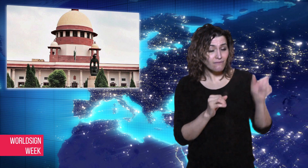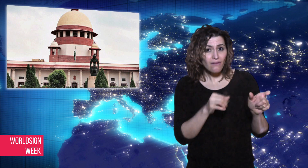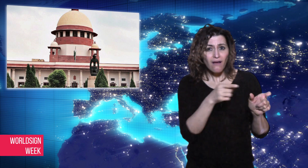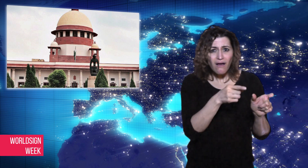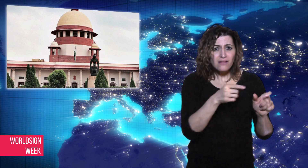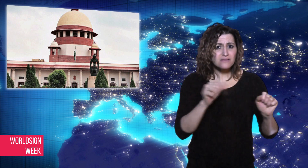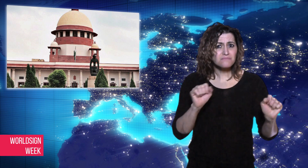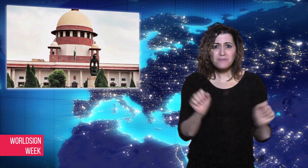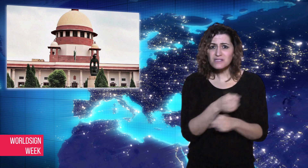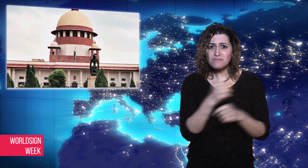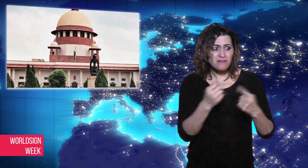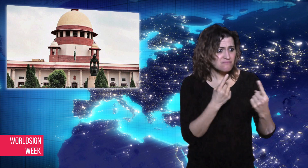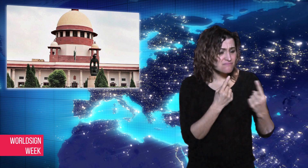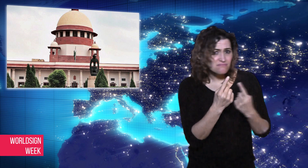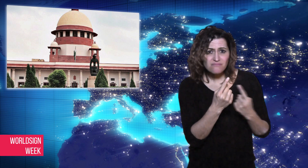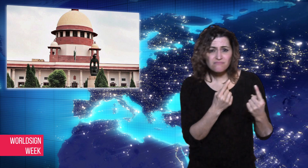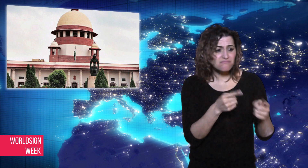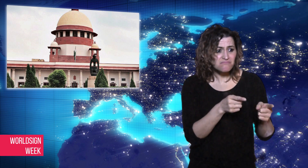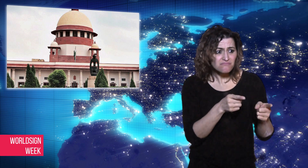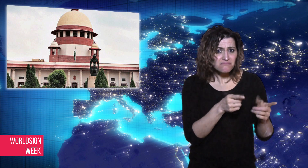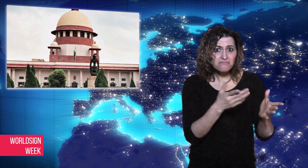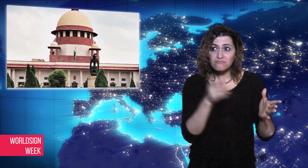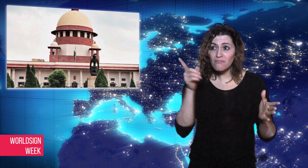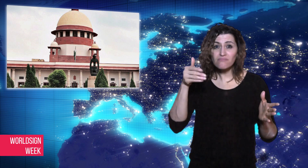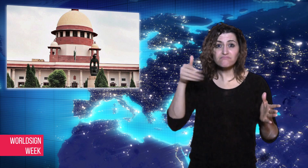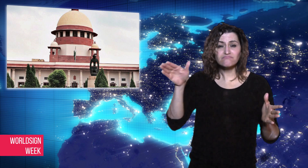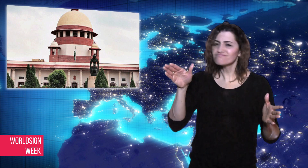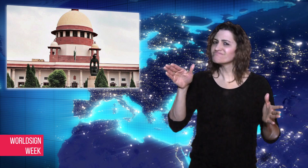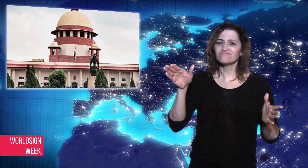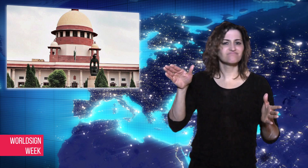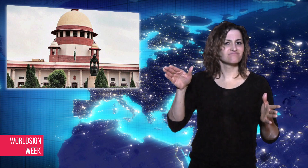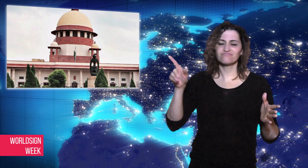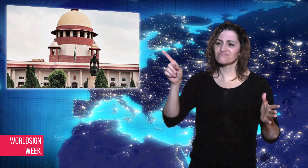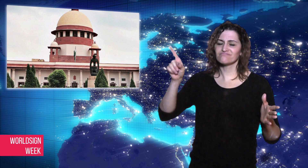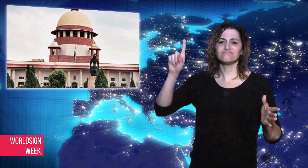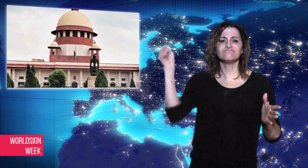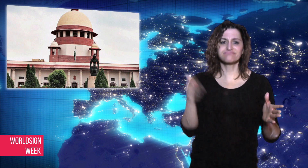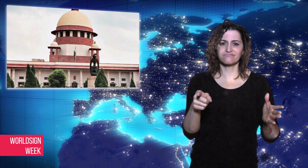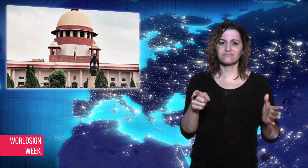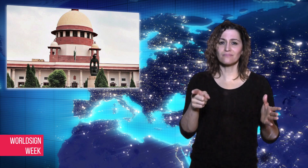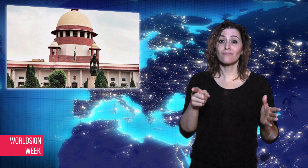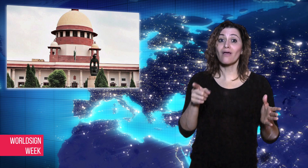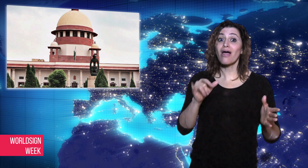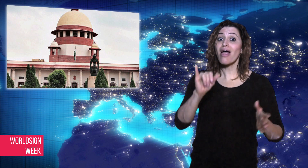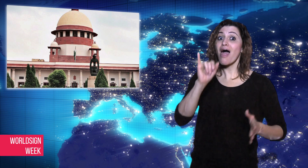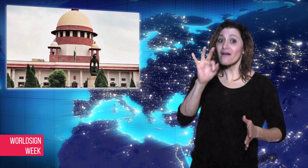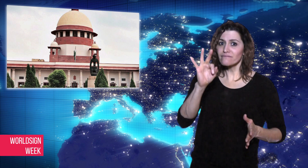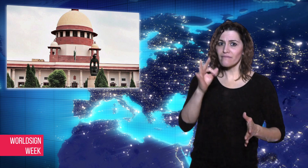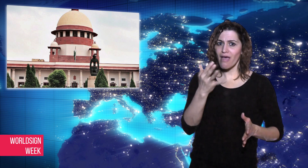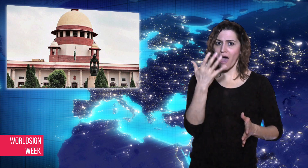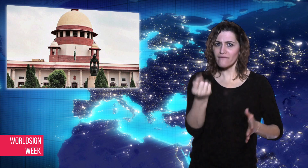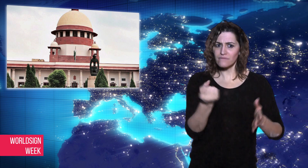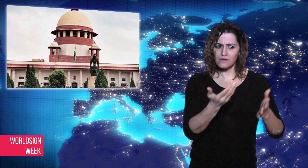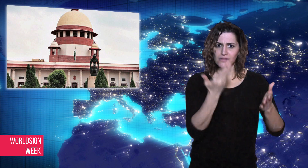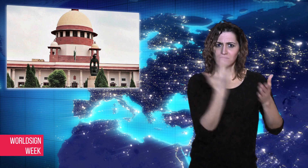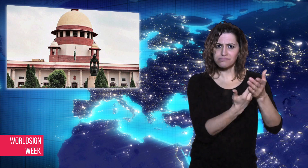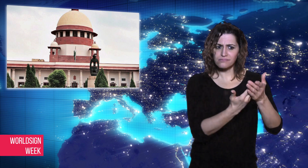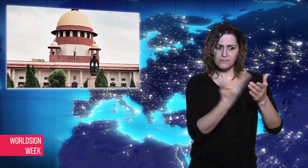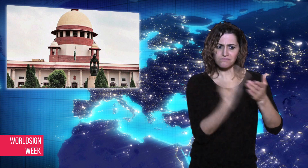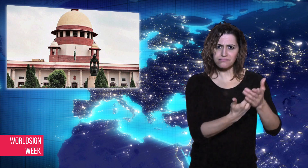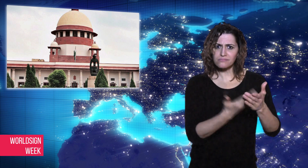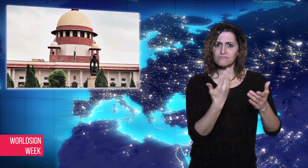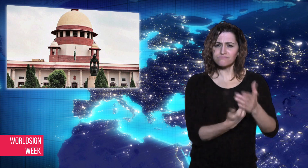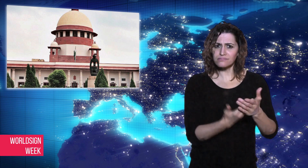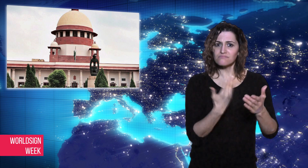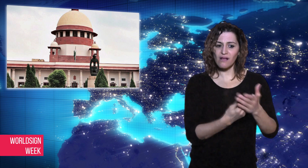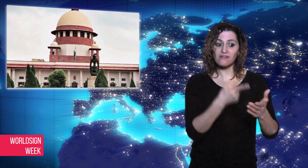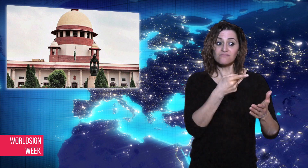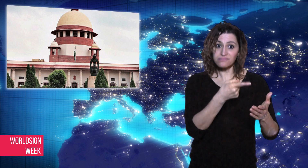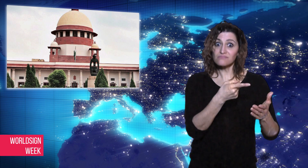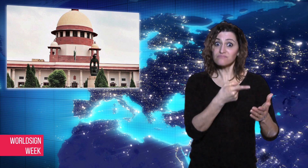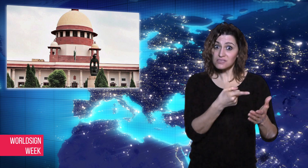involving accessibility or use of